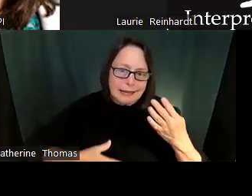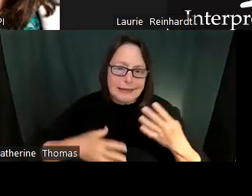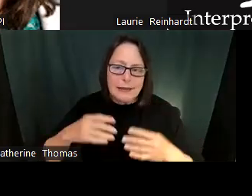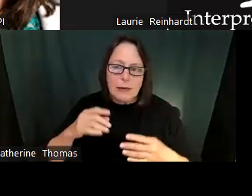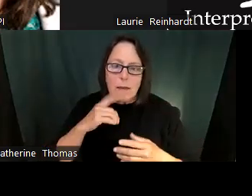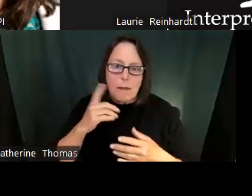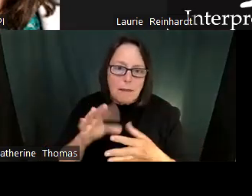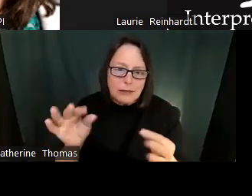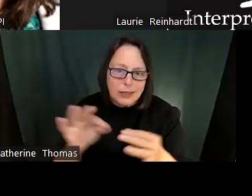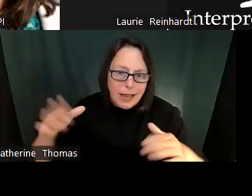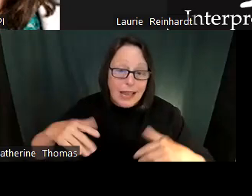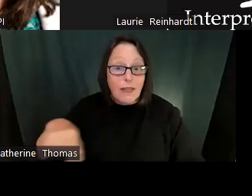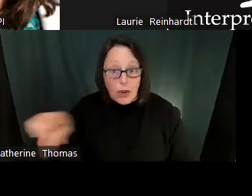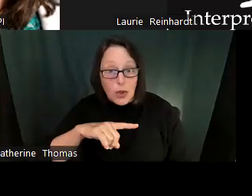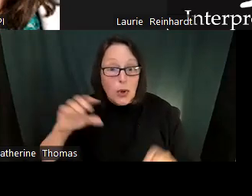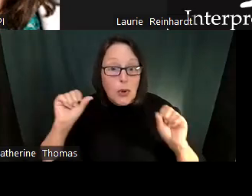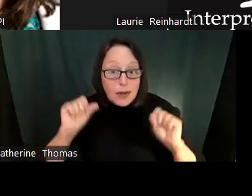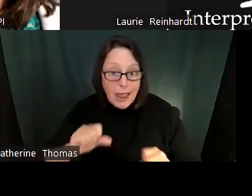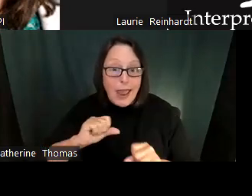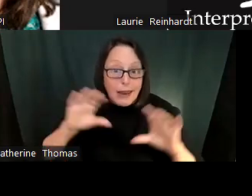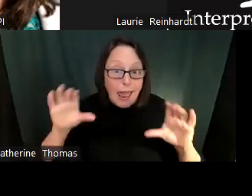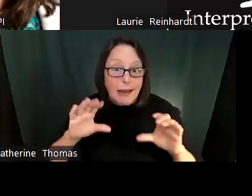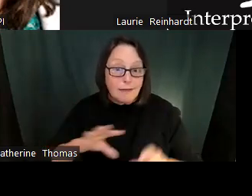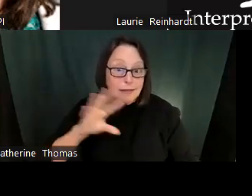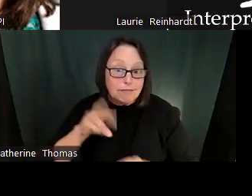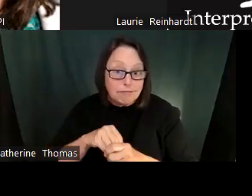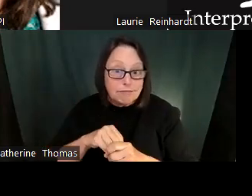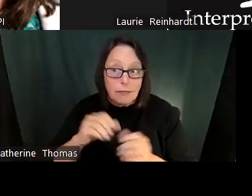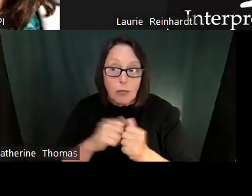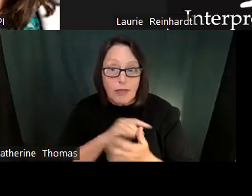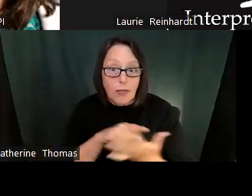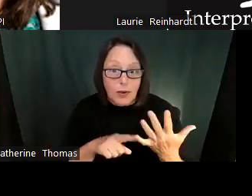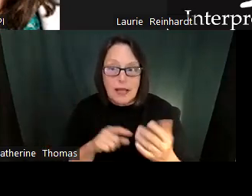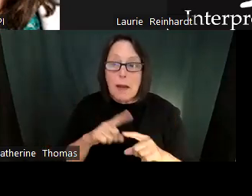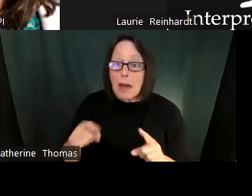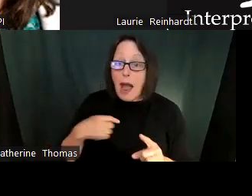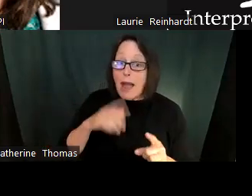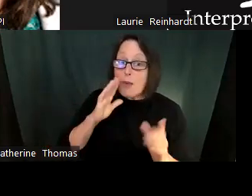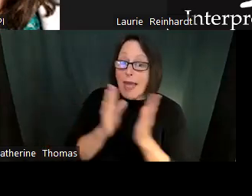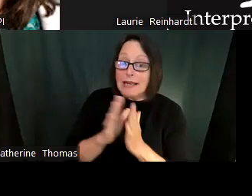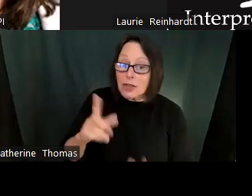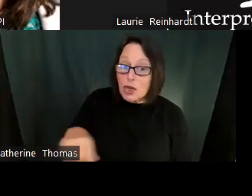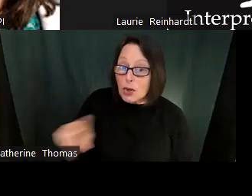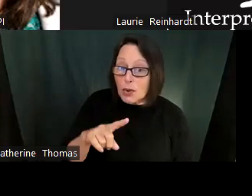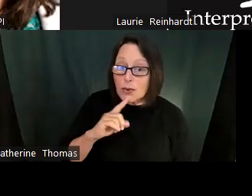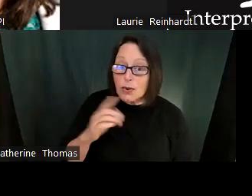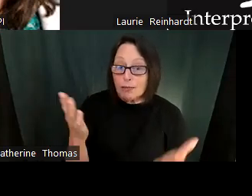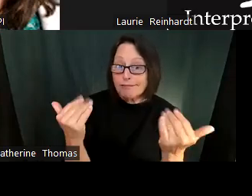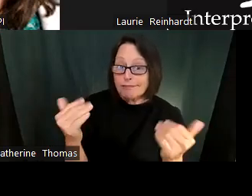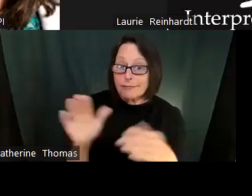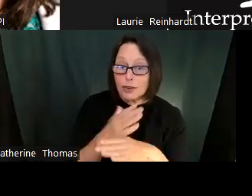And then there's tons of other things. That we, I just didn't list and mention.